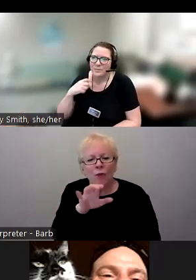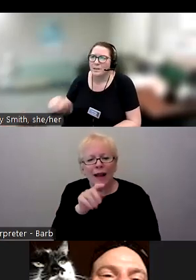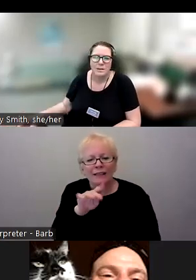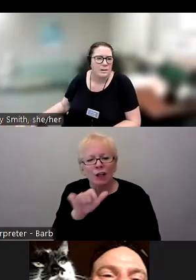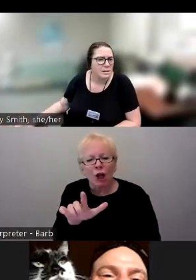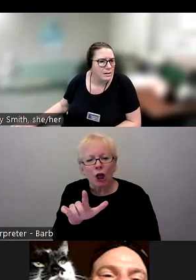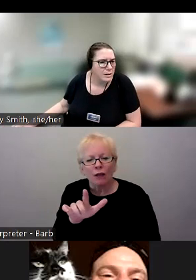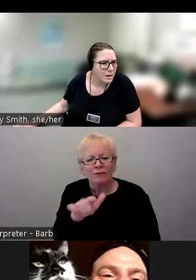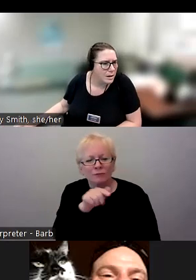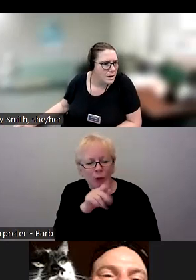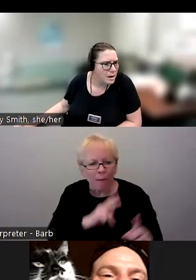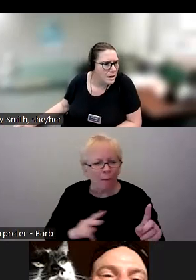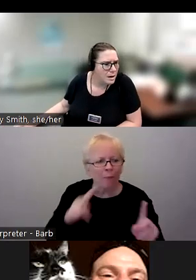discuss? And not because...